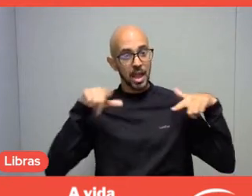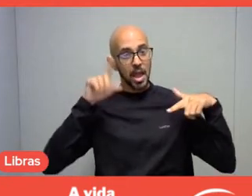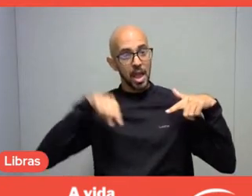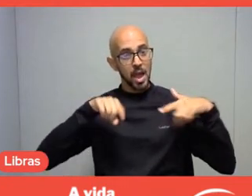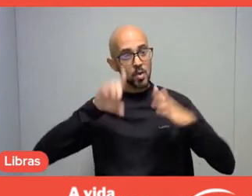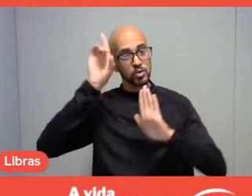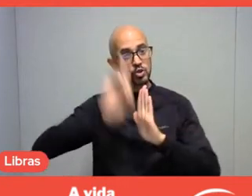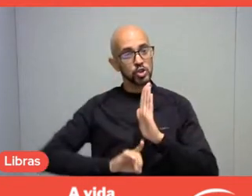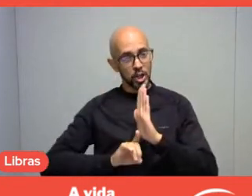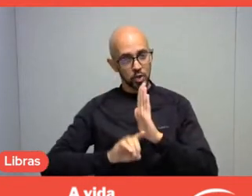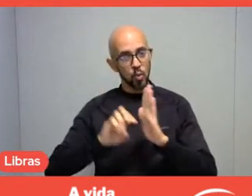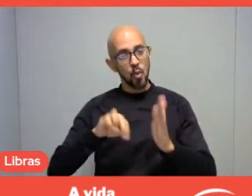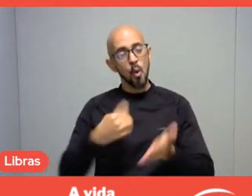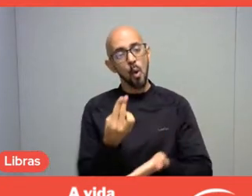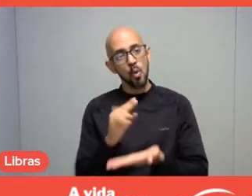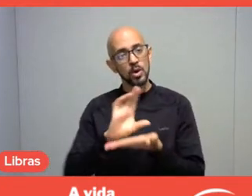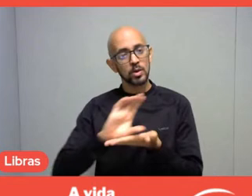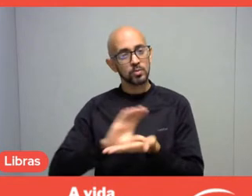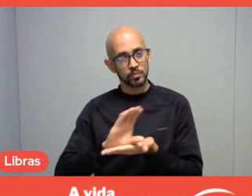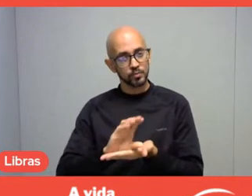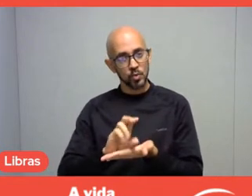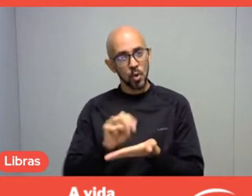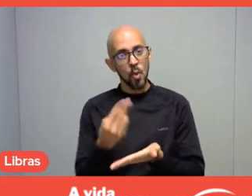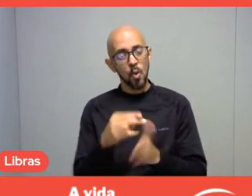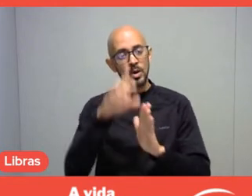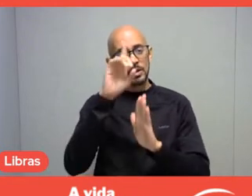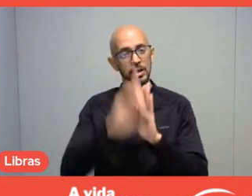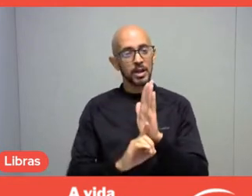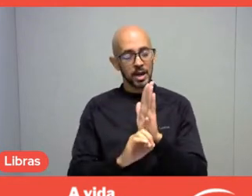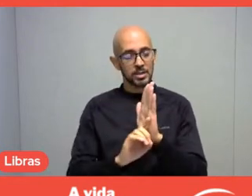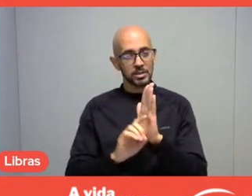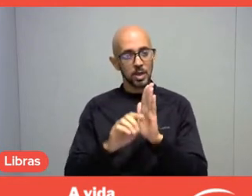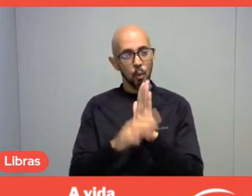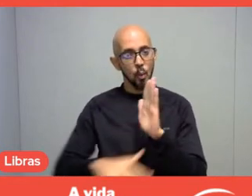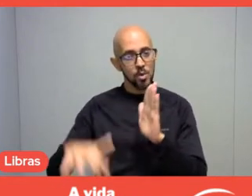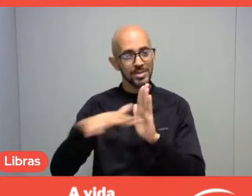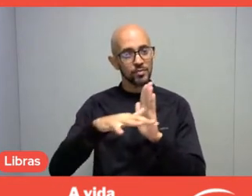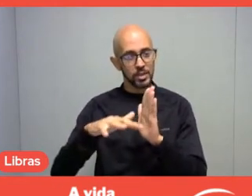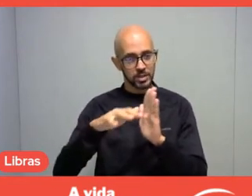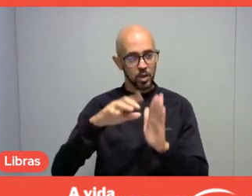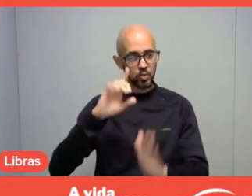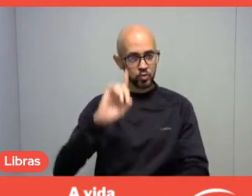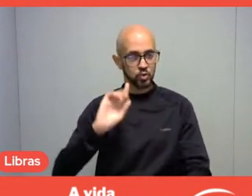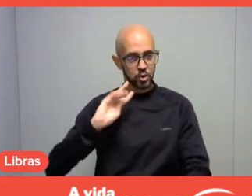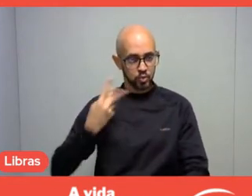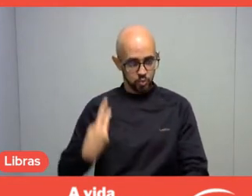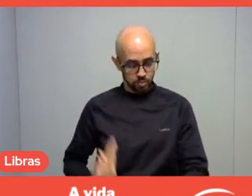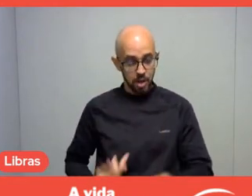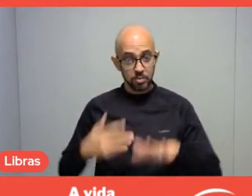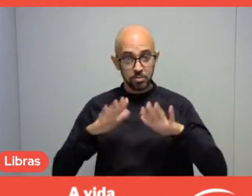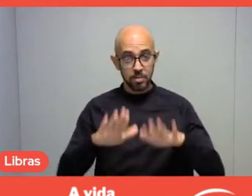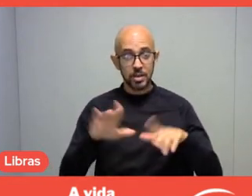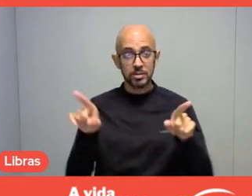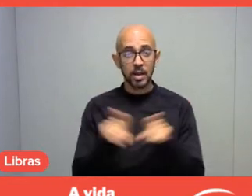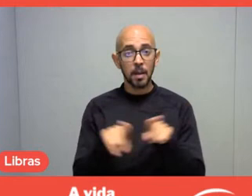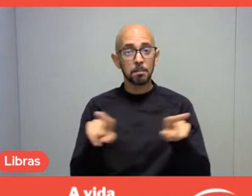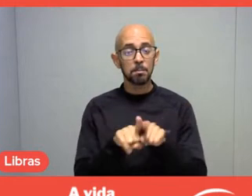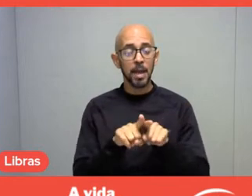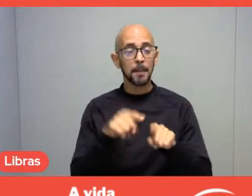or in the Universal Declaration of Human Rights, but also, Cadu, colleagues, we have to think about leisure beyond a mere product.